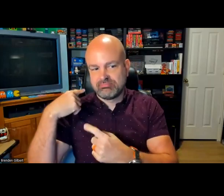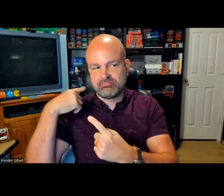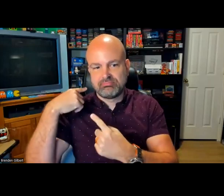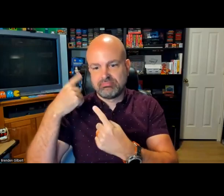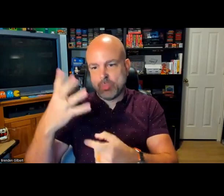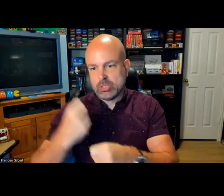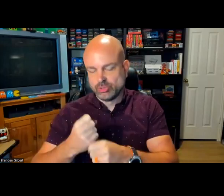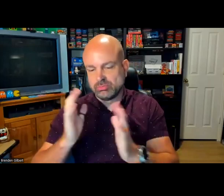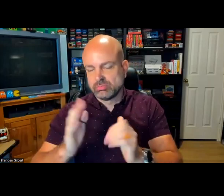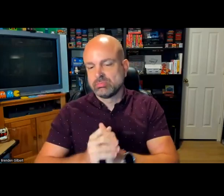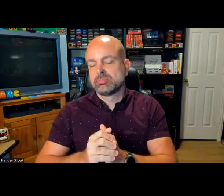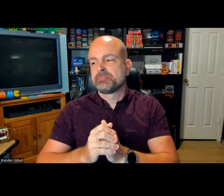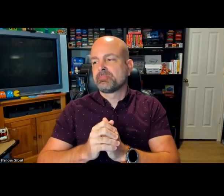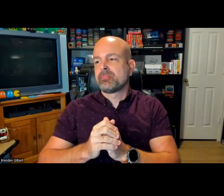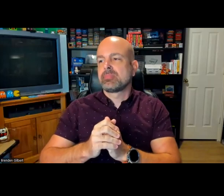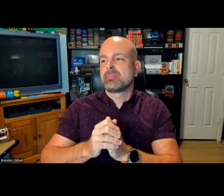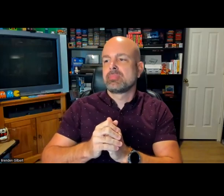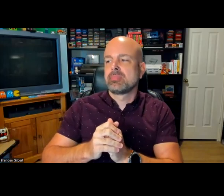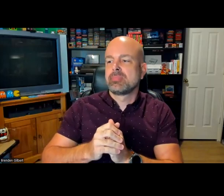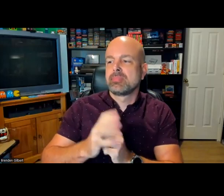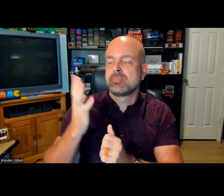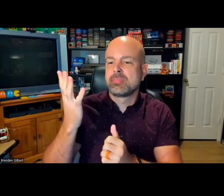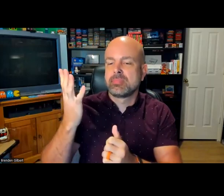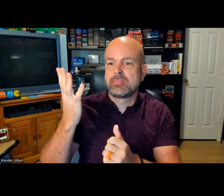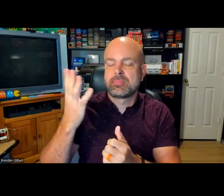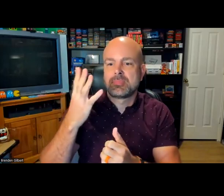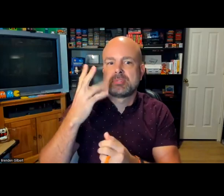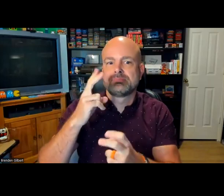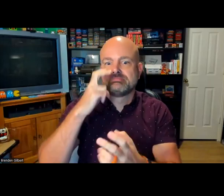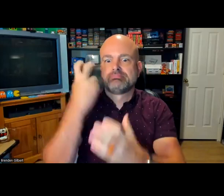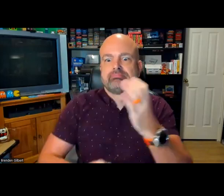accessibility was at Meta. I worked there for four years